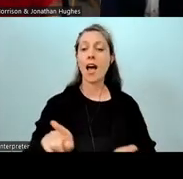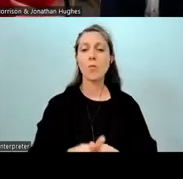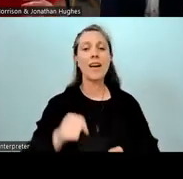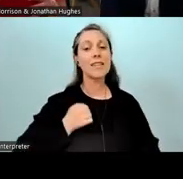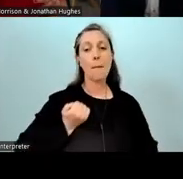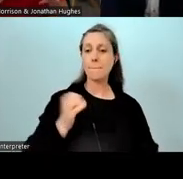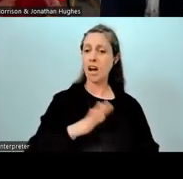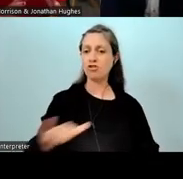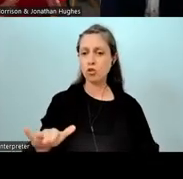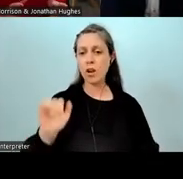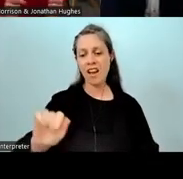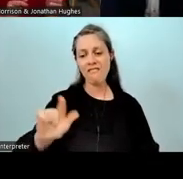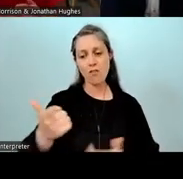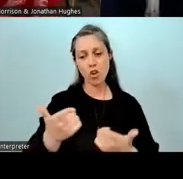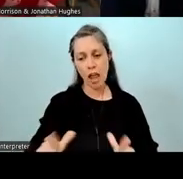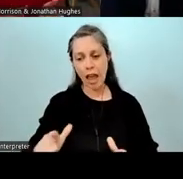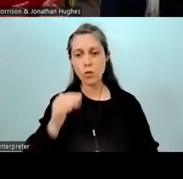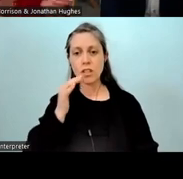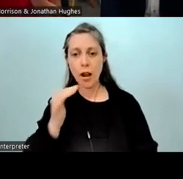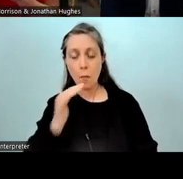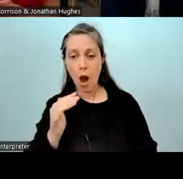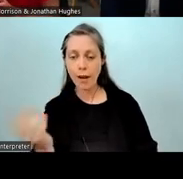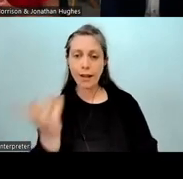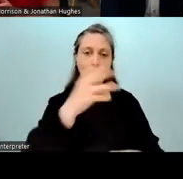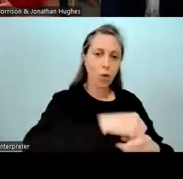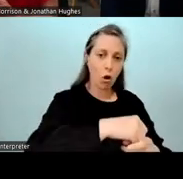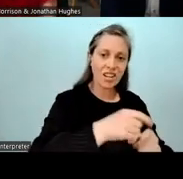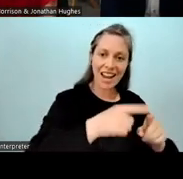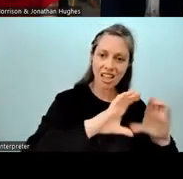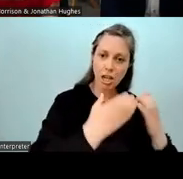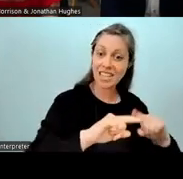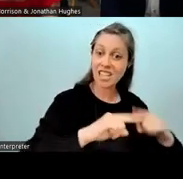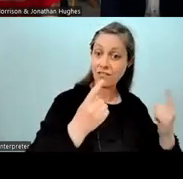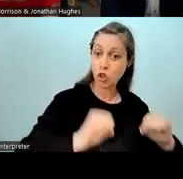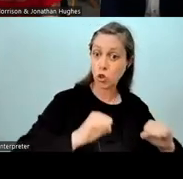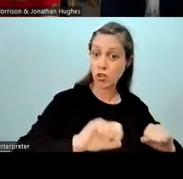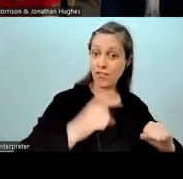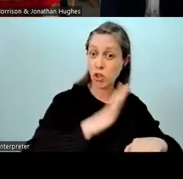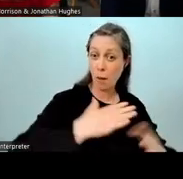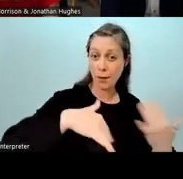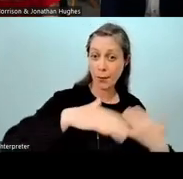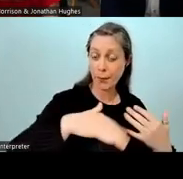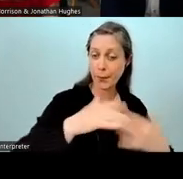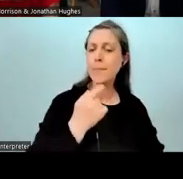engaging in an English class for the first time with different students was really interesting for me,